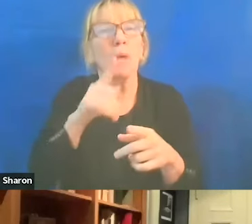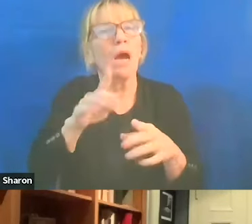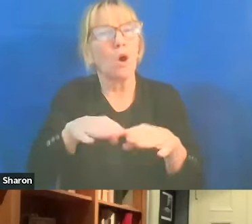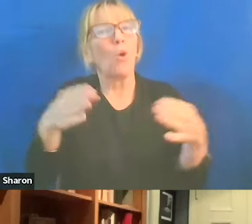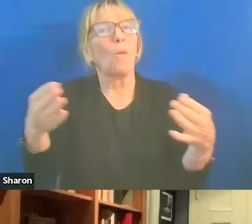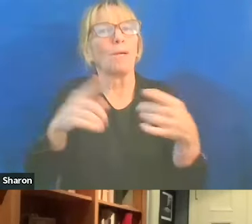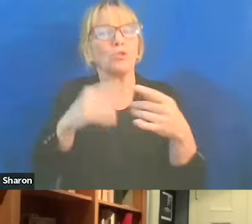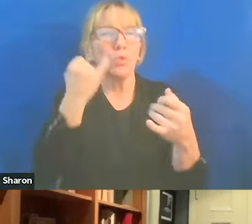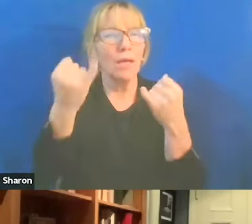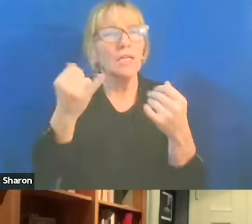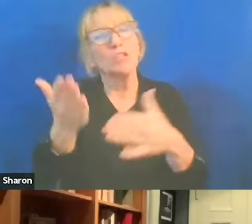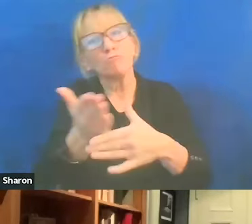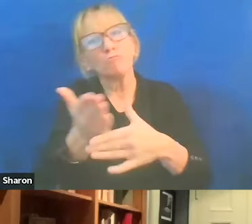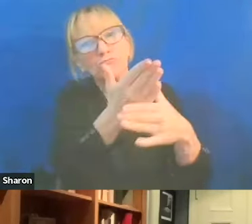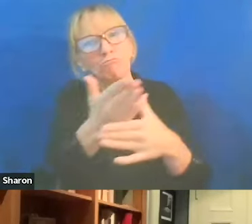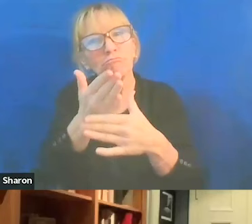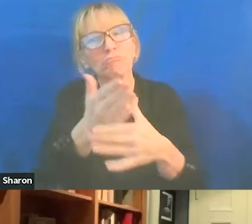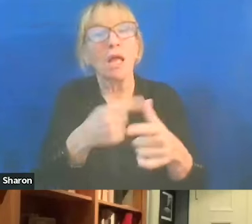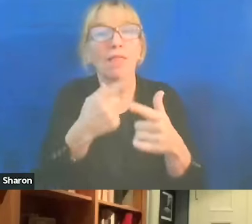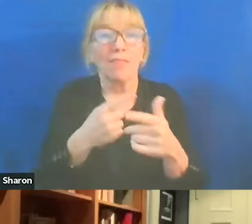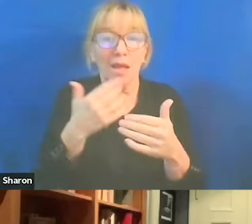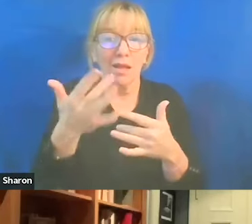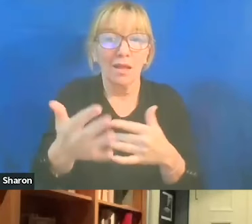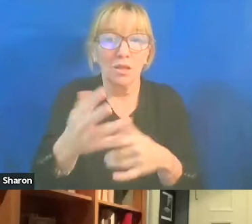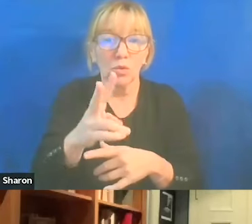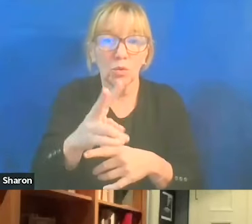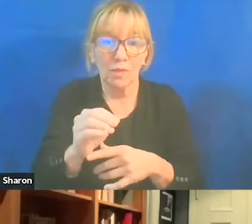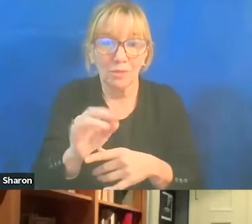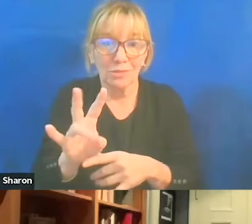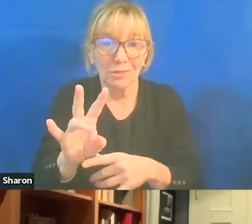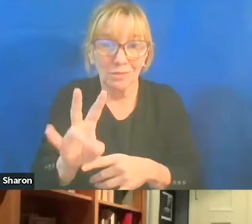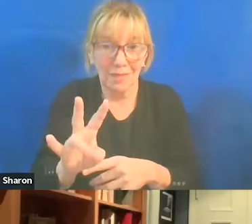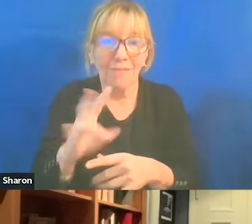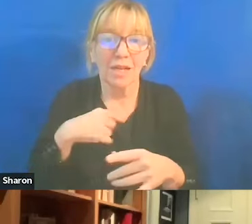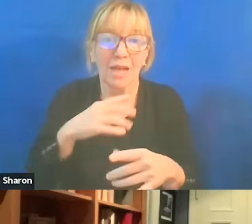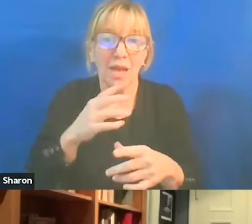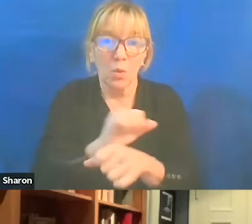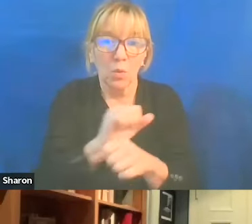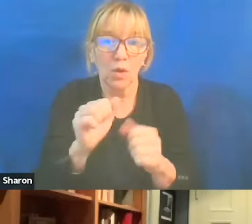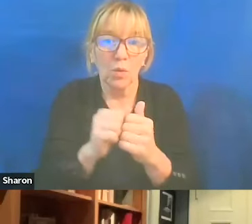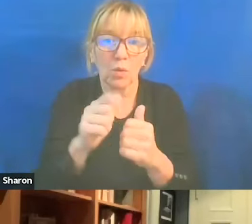And then in 2007, I worked with Lee Bollinger and about 400 other college Presidents, including Harold Shapiro of Princeton,